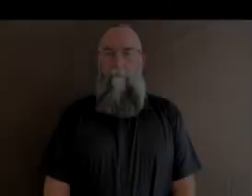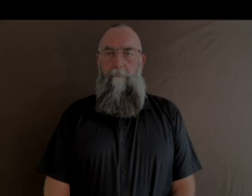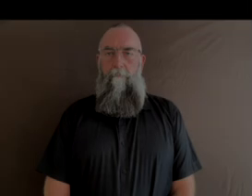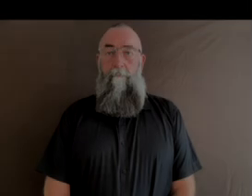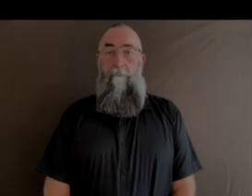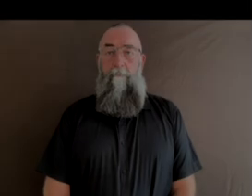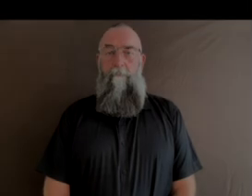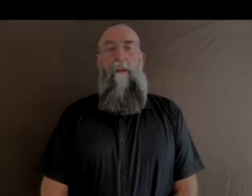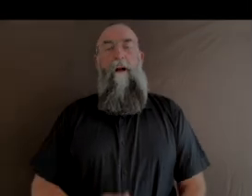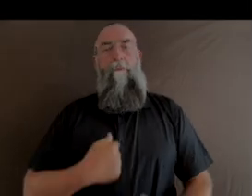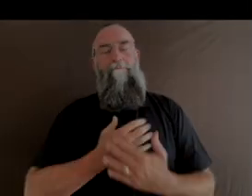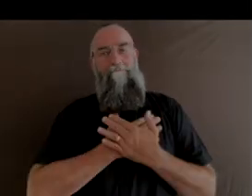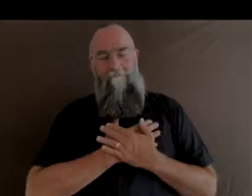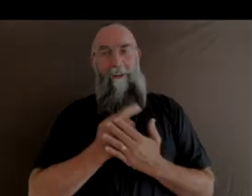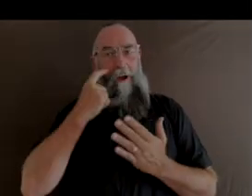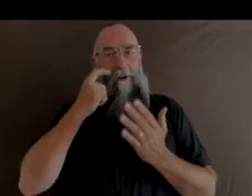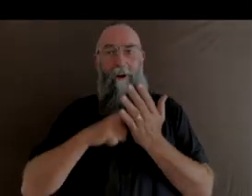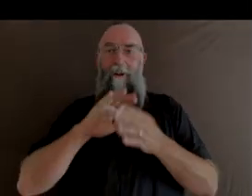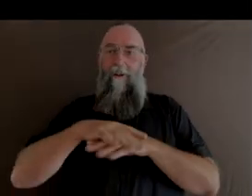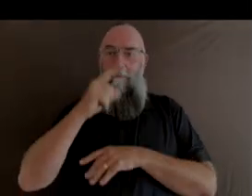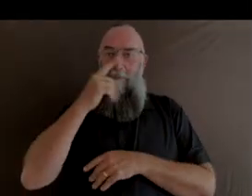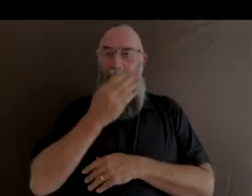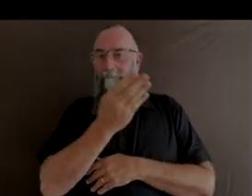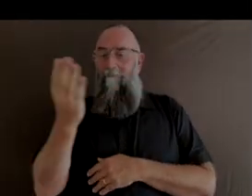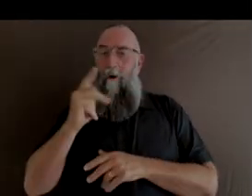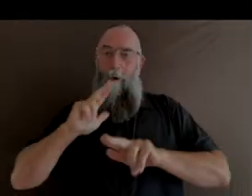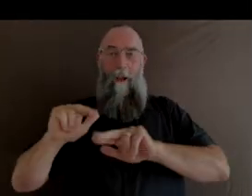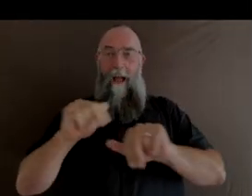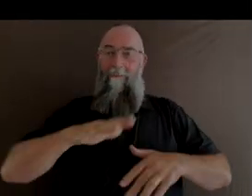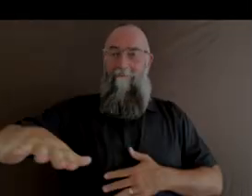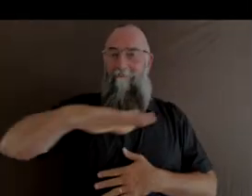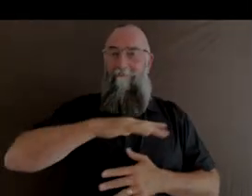We warmly acknowledge the traditional custodians of the land from which we are coming to you.